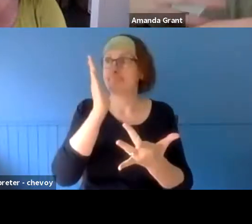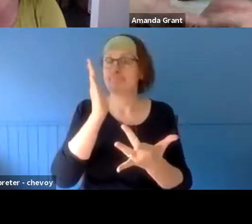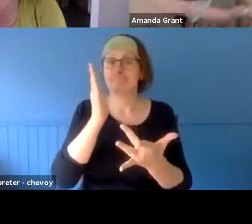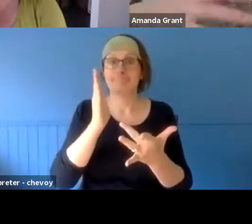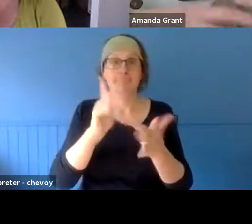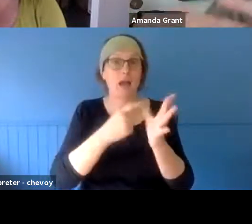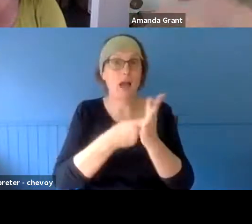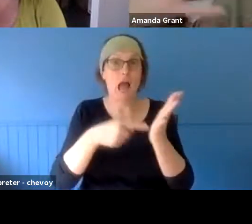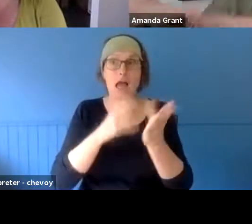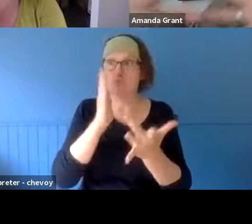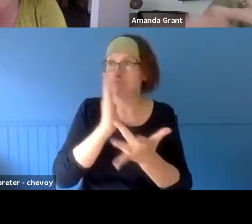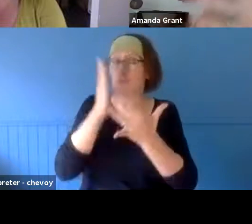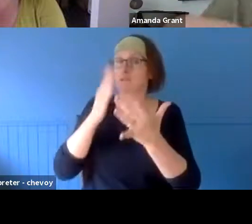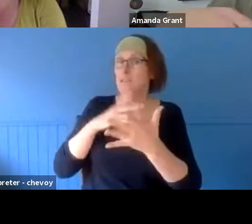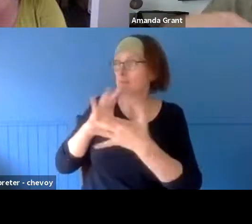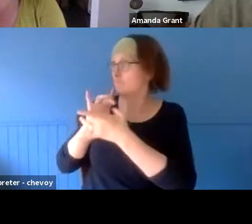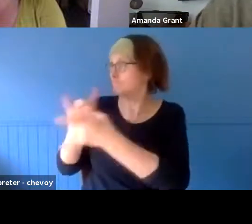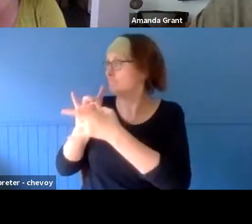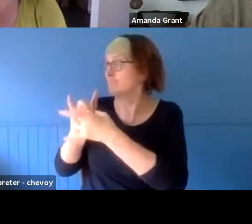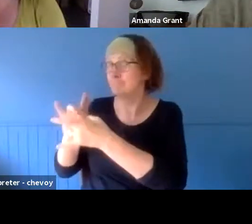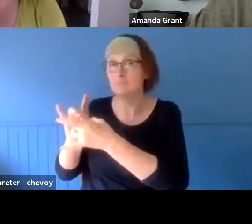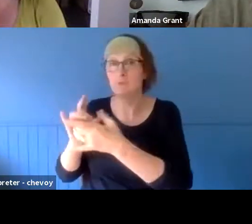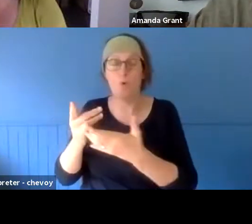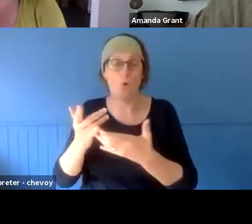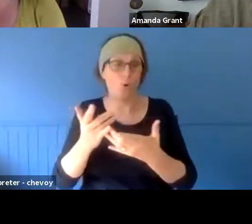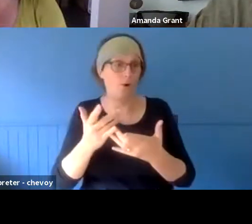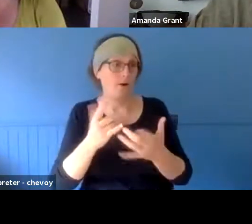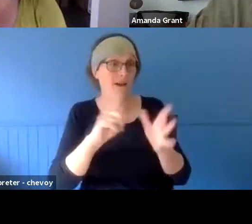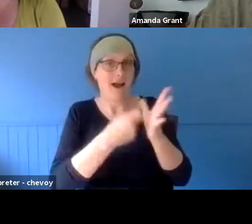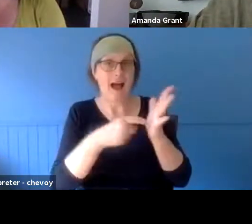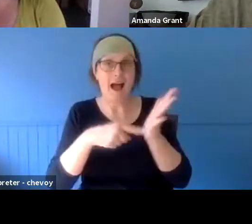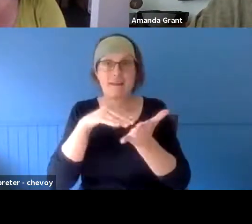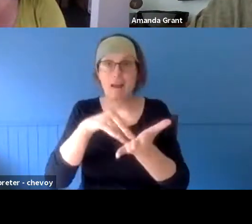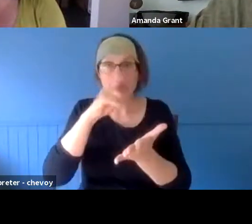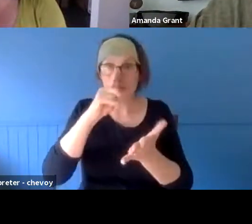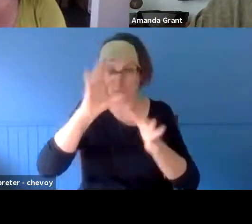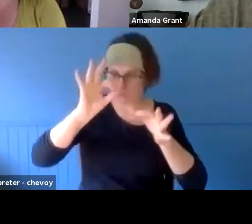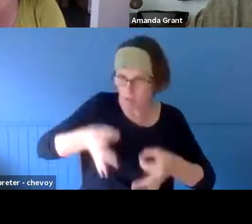unravelling and unpacking things in your process at all? >> CHRISTOPHER